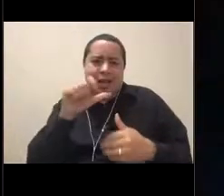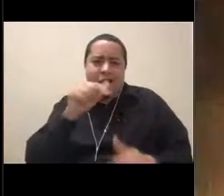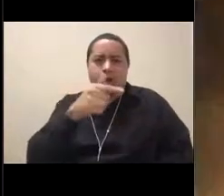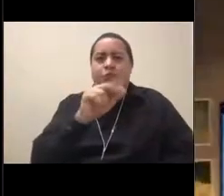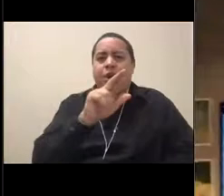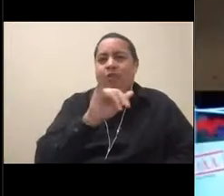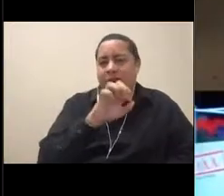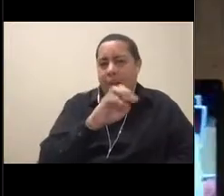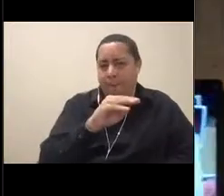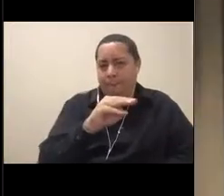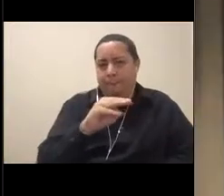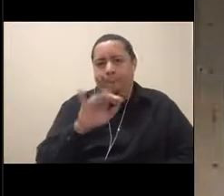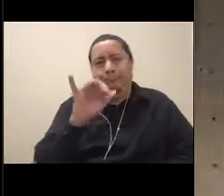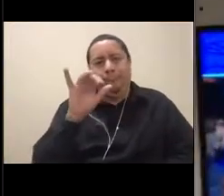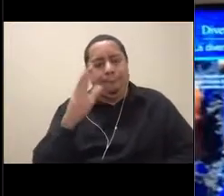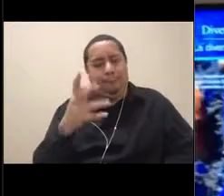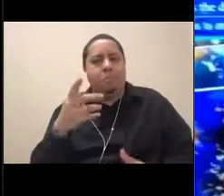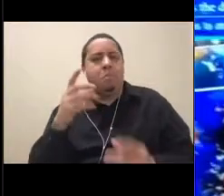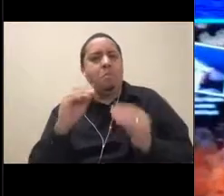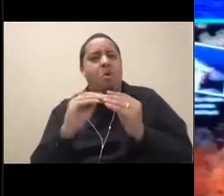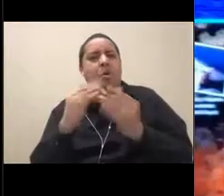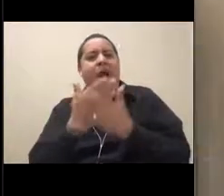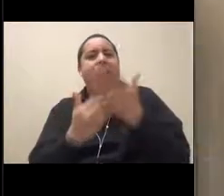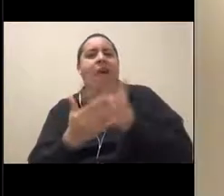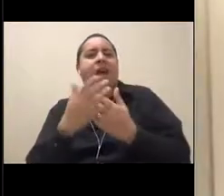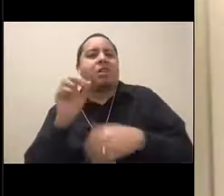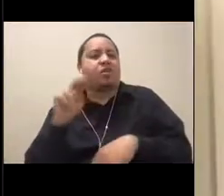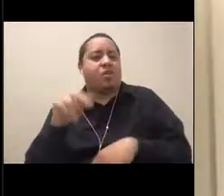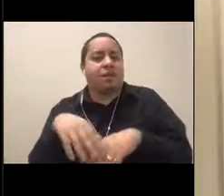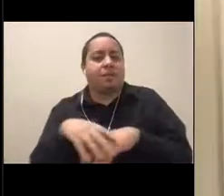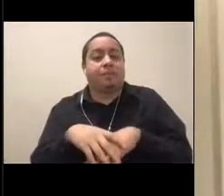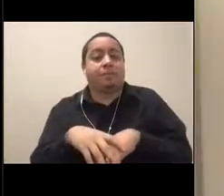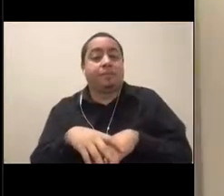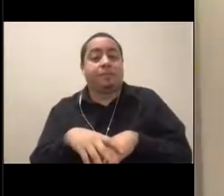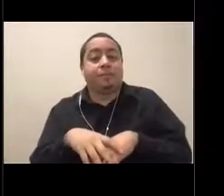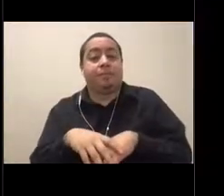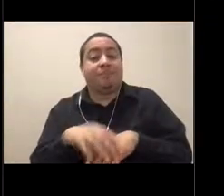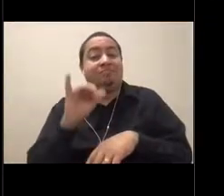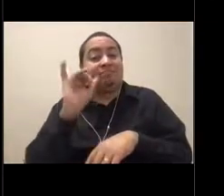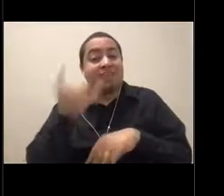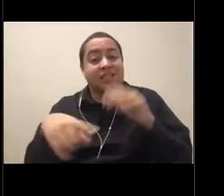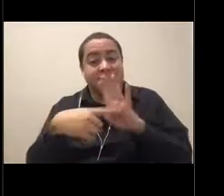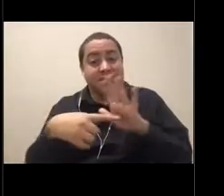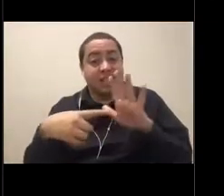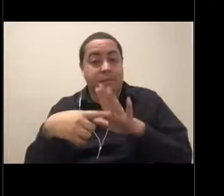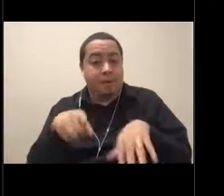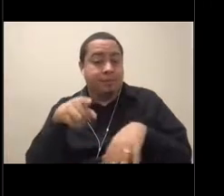And we're going to start with our leatherback exhibit. And if you were here with me normally, you'd be playing this game,